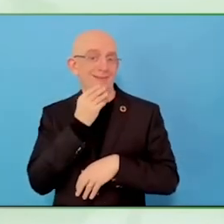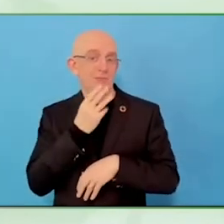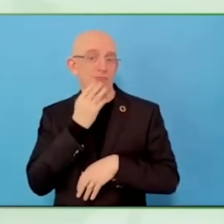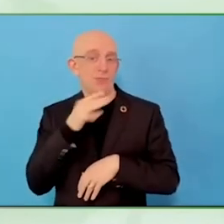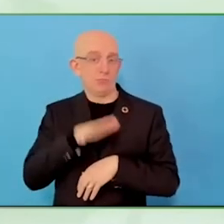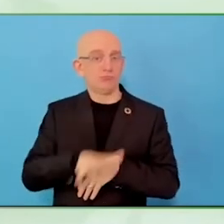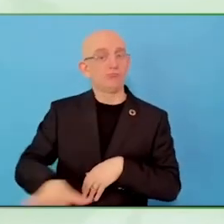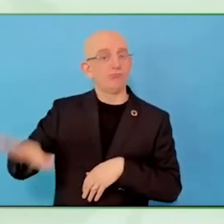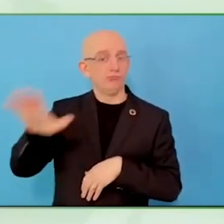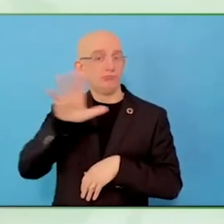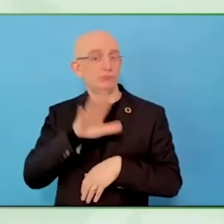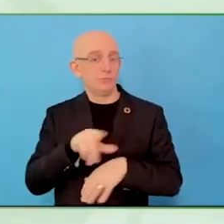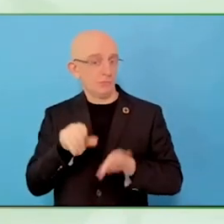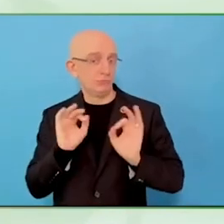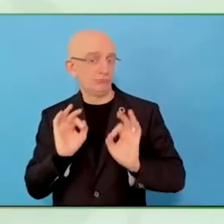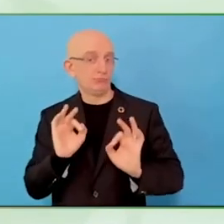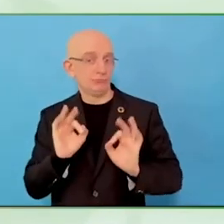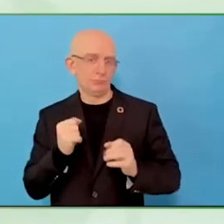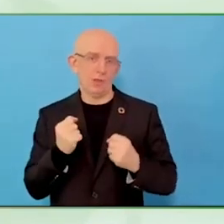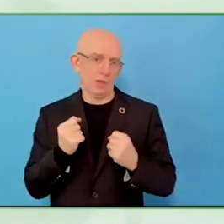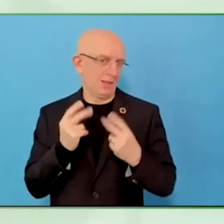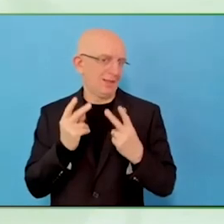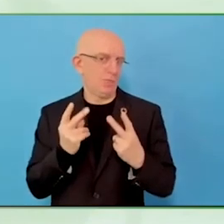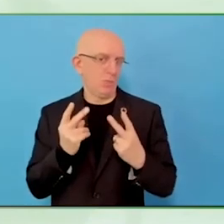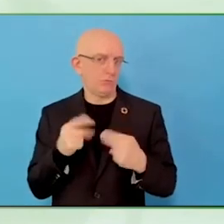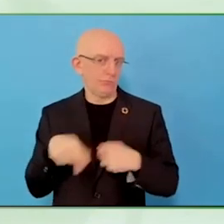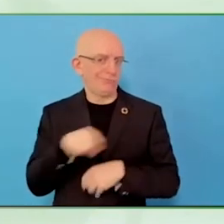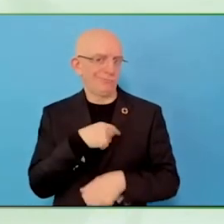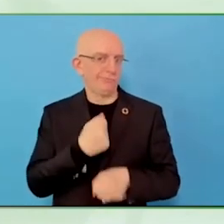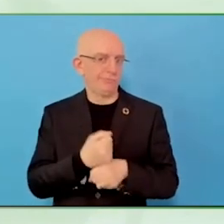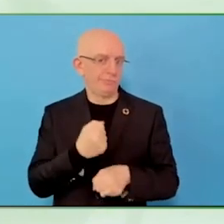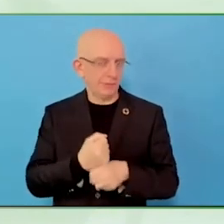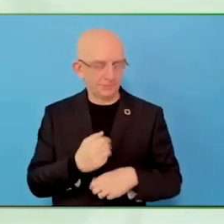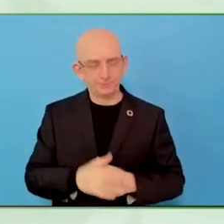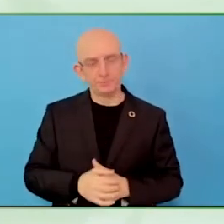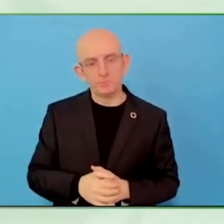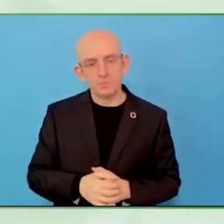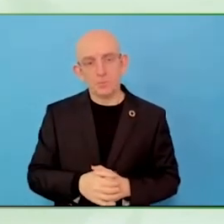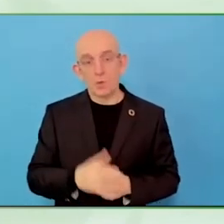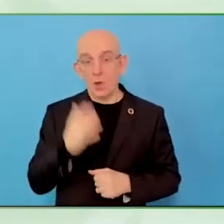disabilities, mental health, so-called invisible disabilities,